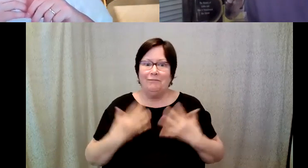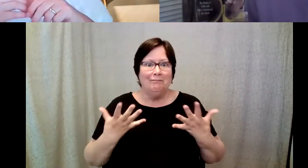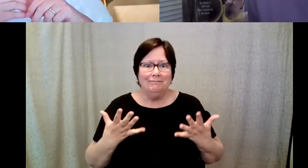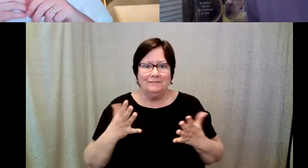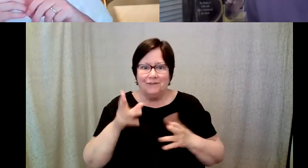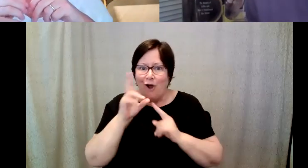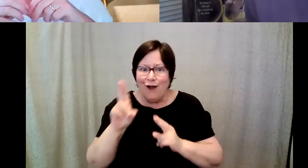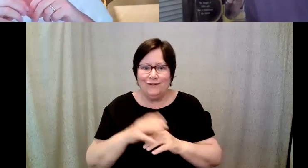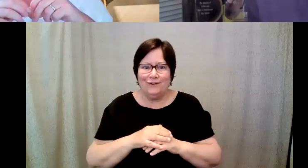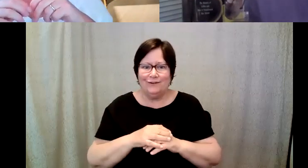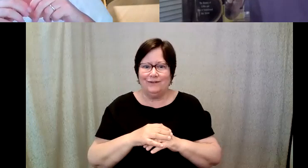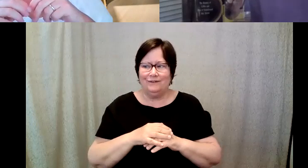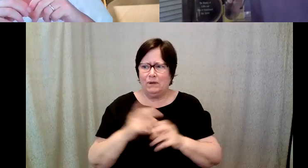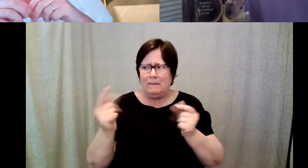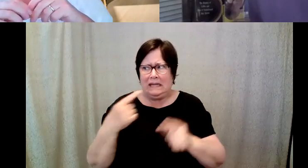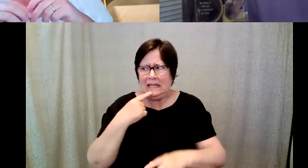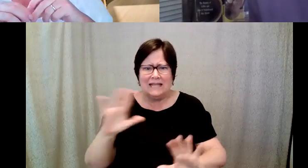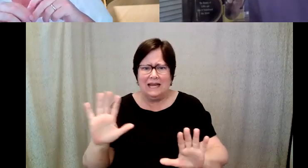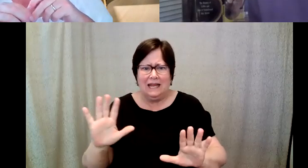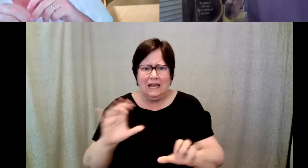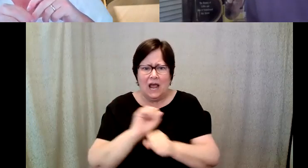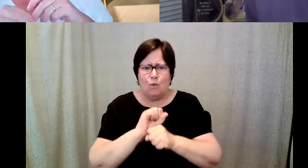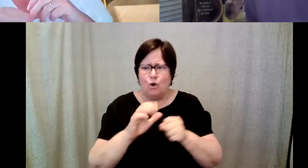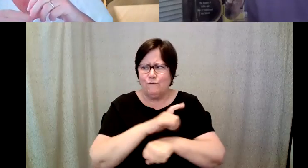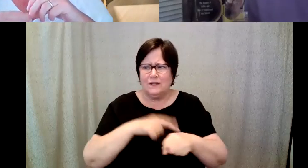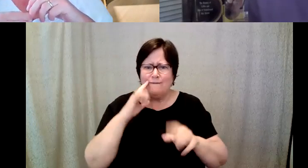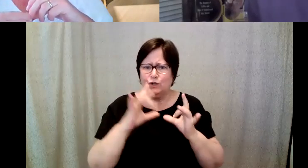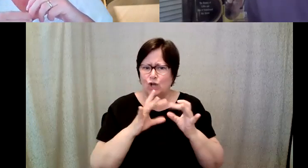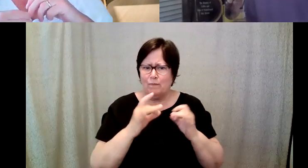I said to them immediately I work full time for Starbucks and unless Starbucks asked me